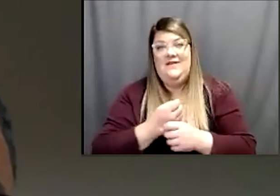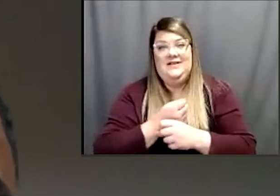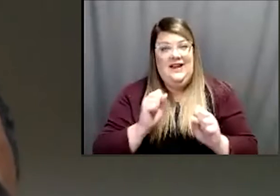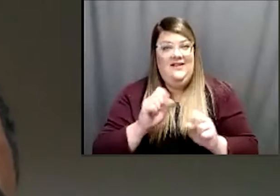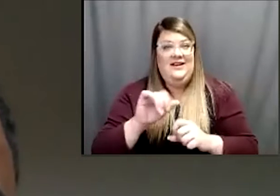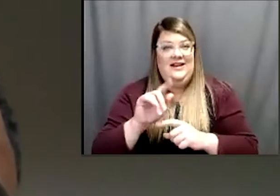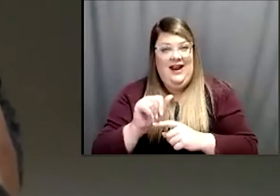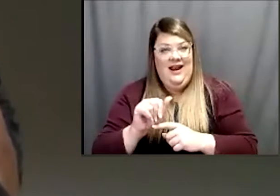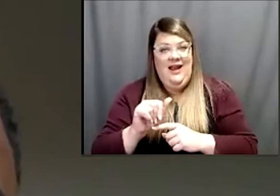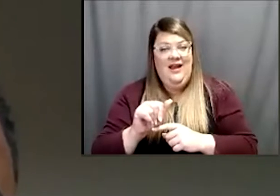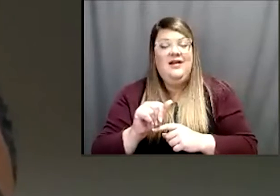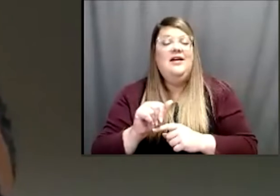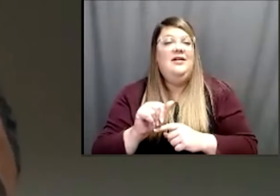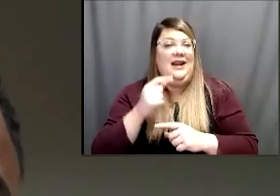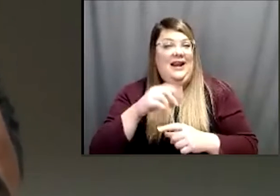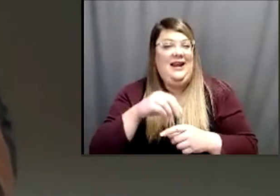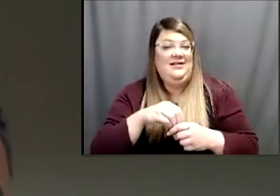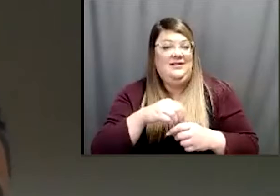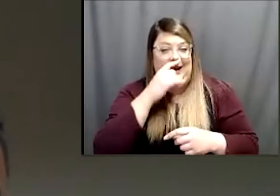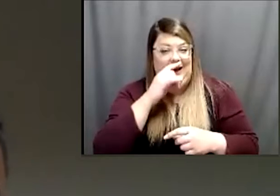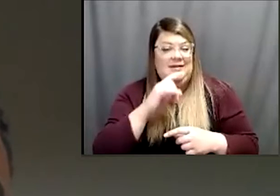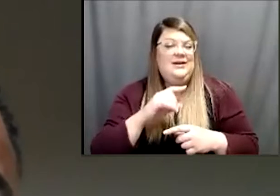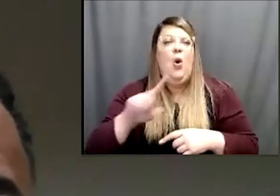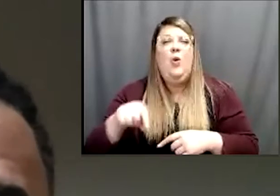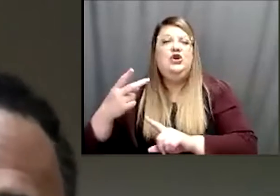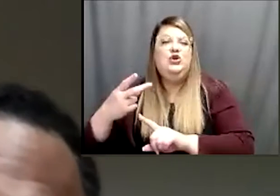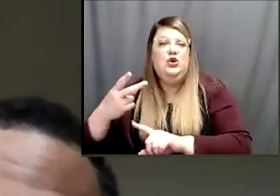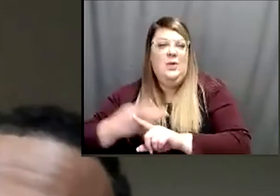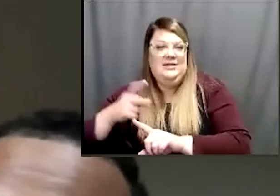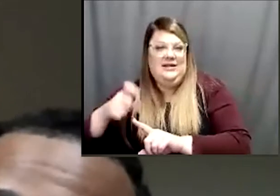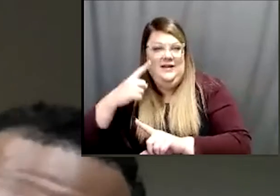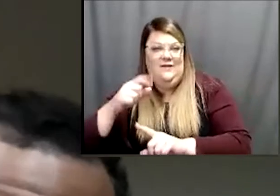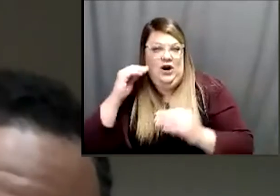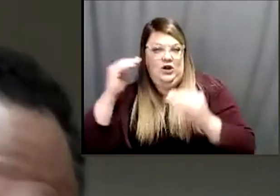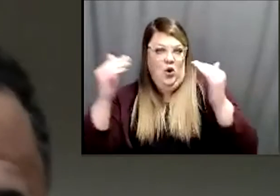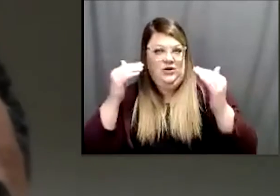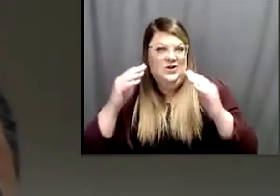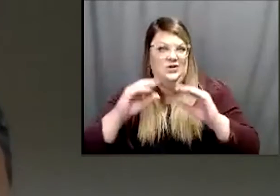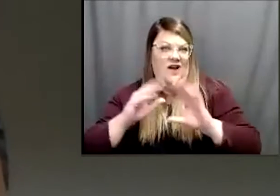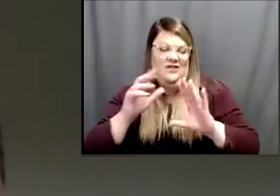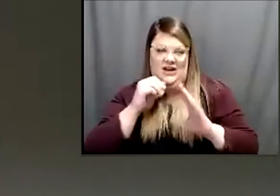two months of safety data for adults. So it's obviously not here yet and it'll be a while. So